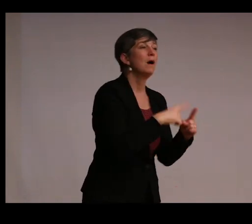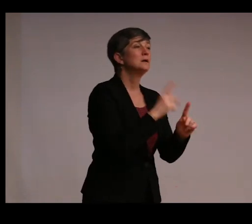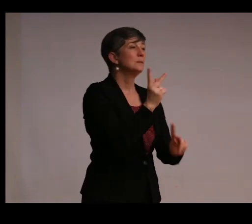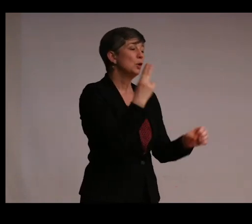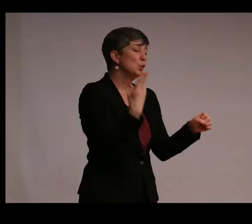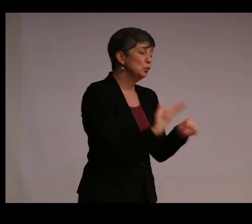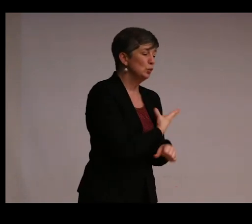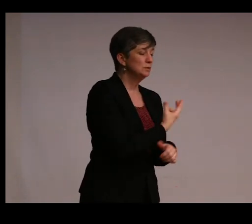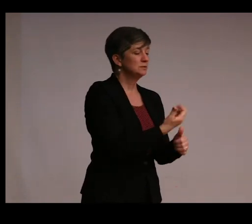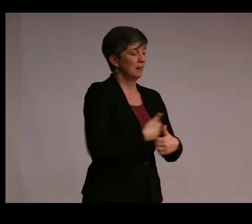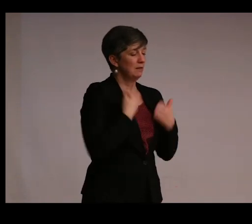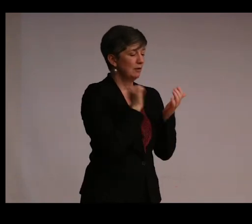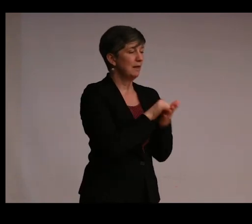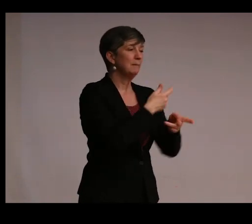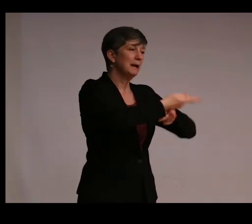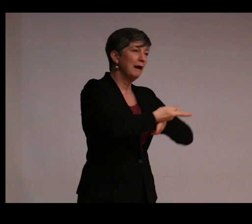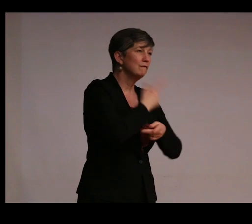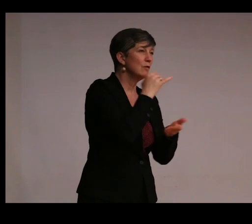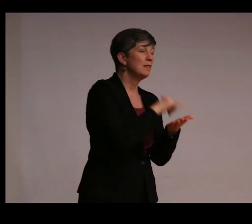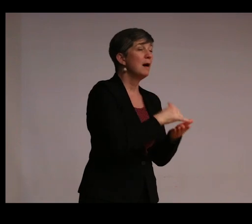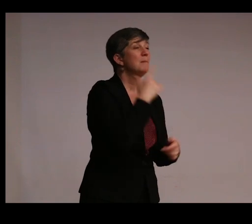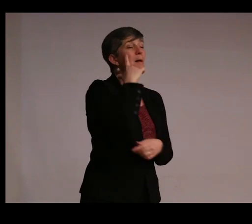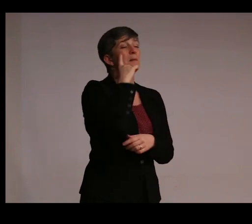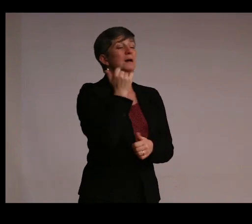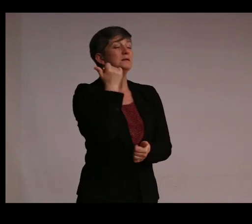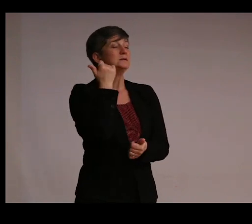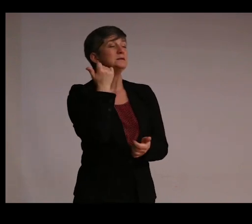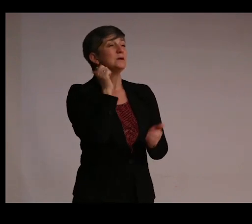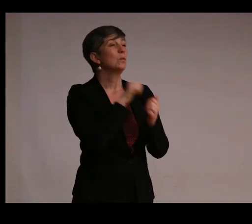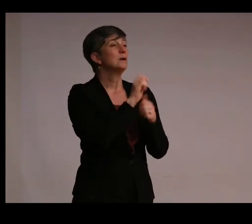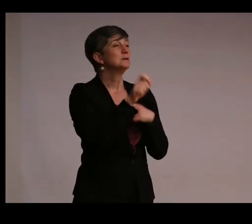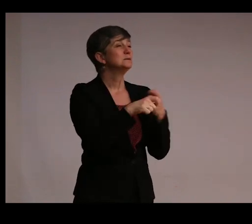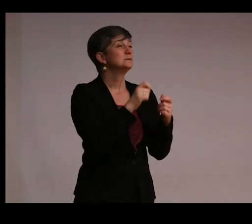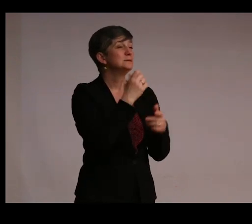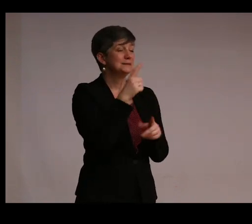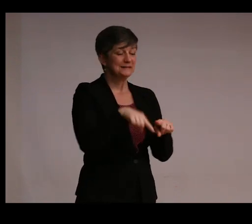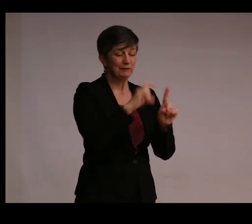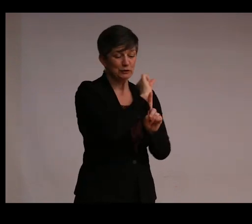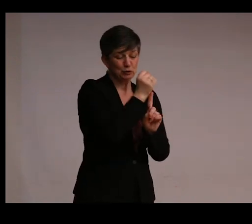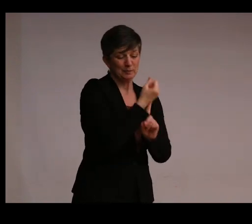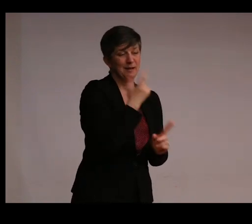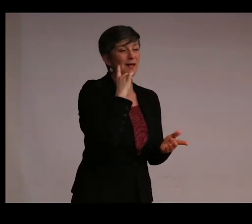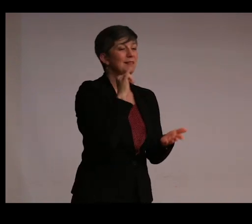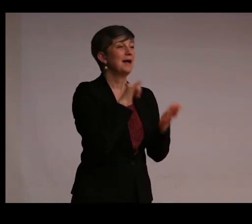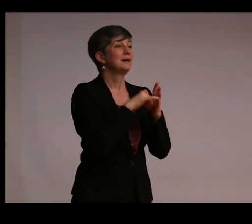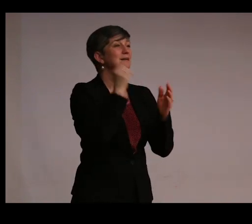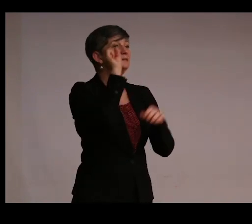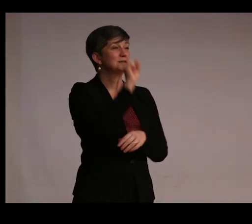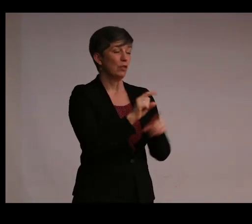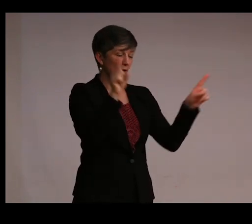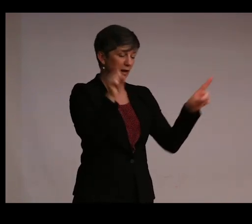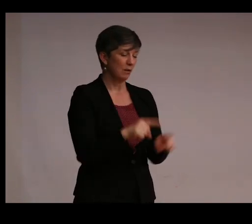with them and cared for them. And because even under circumstances such as in southern India were local claimants